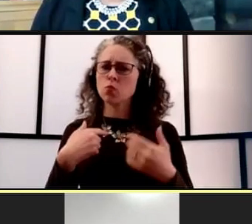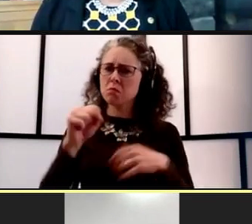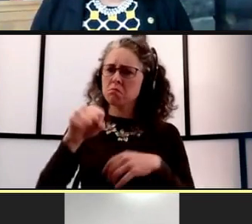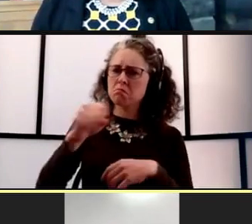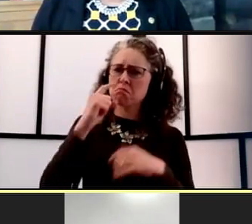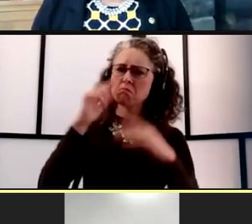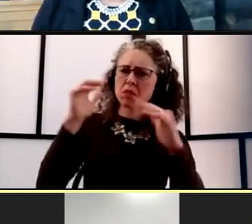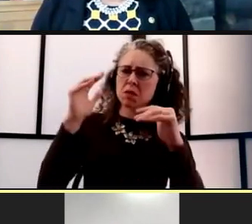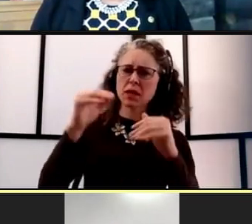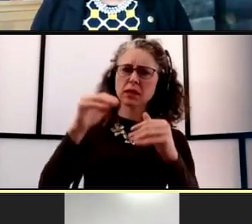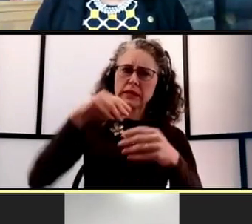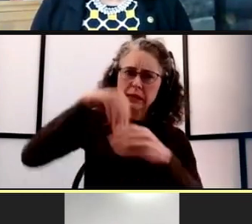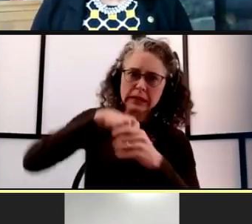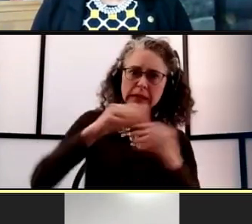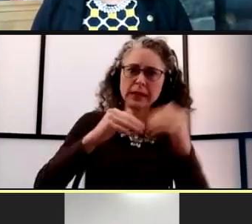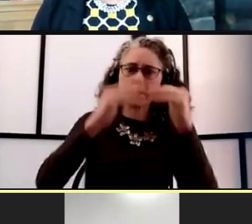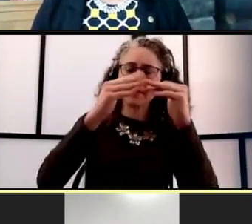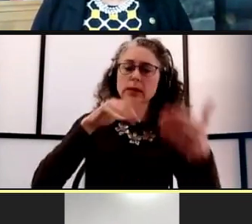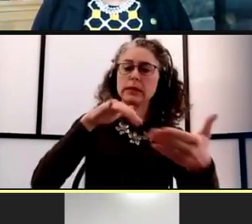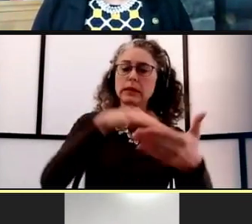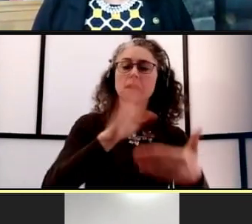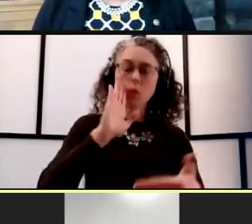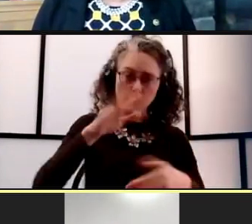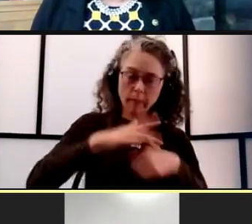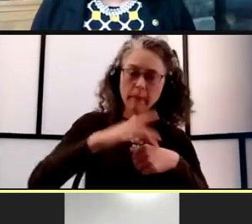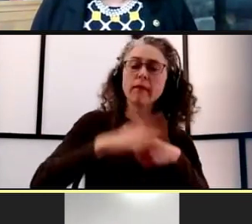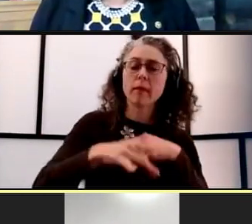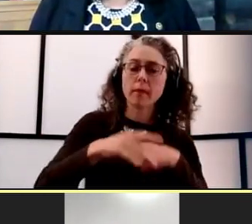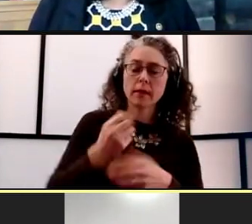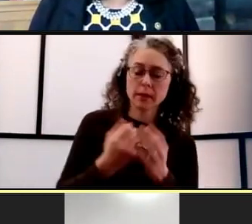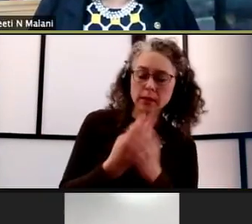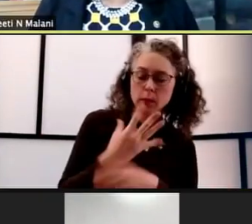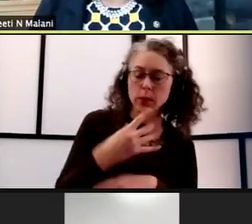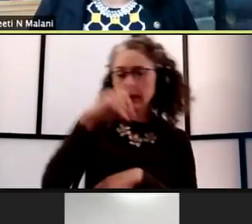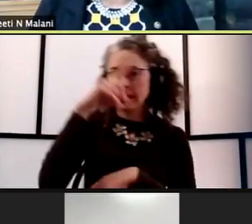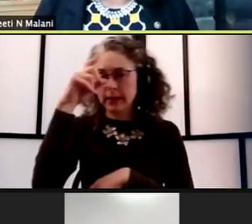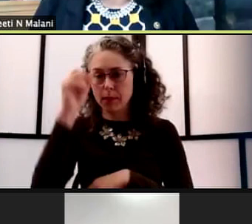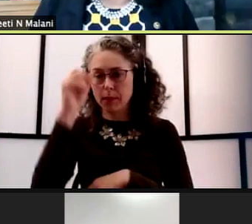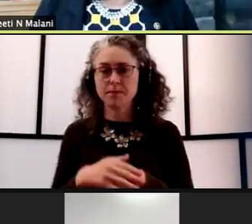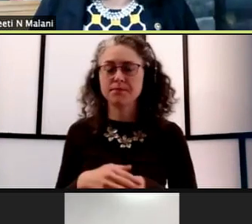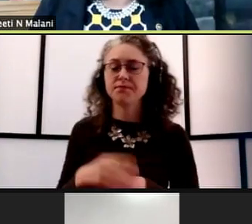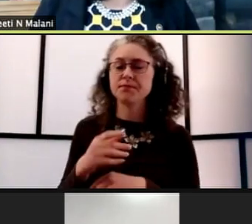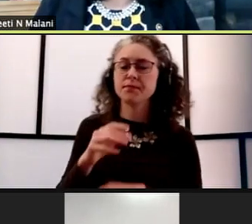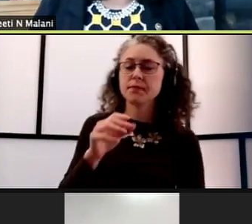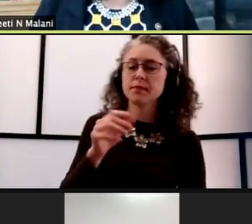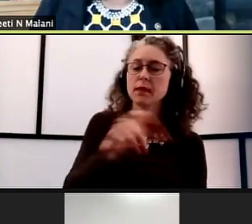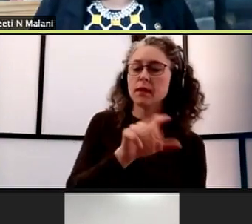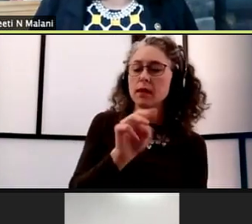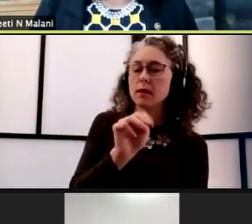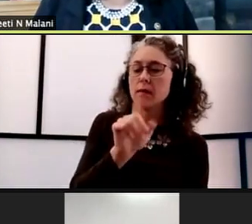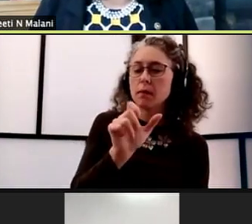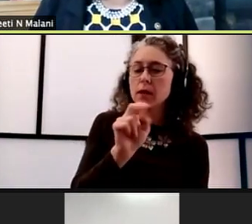will be available for our students in the spring and the summer. Yeah, that's great to hear. I actually was on campus the other day